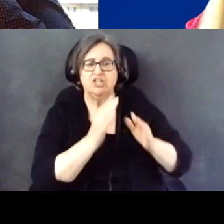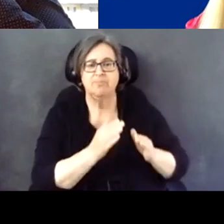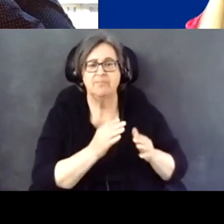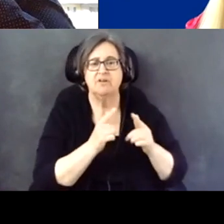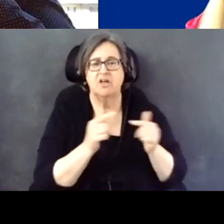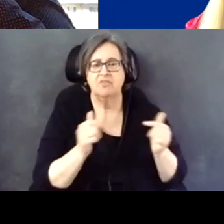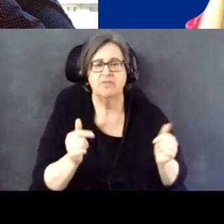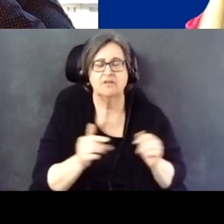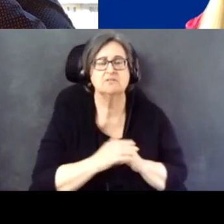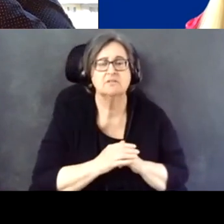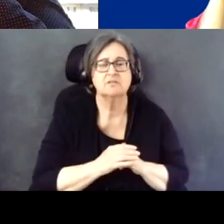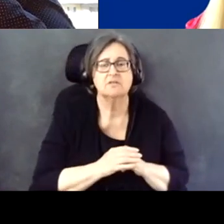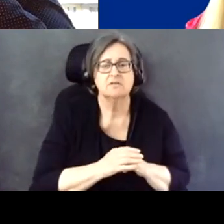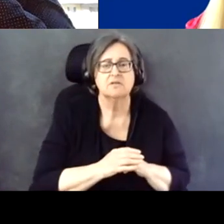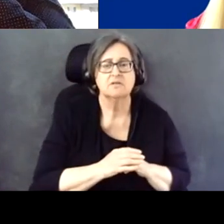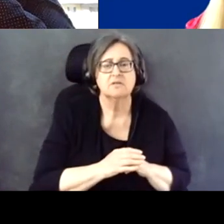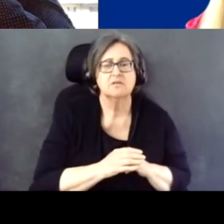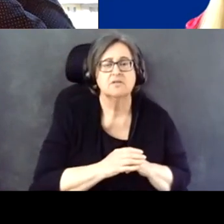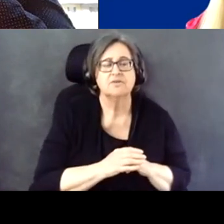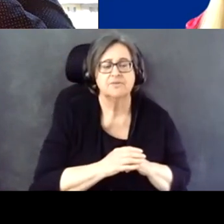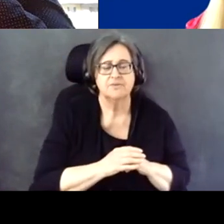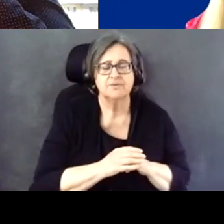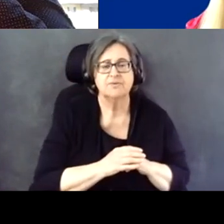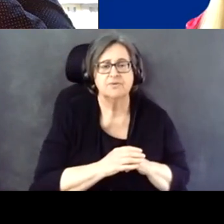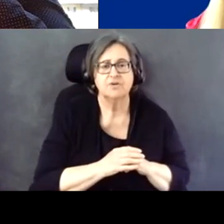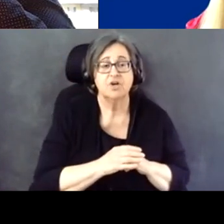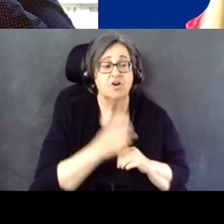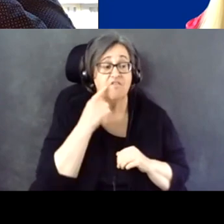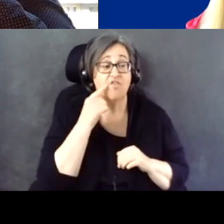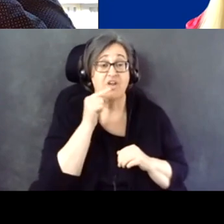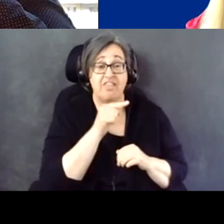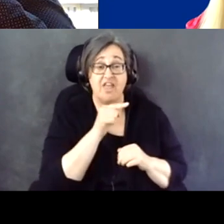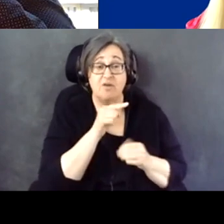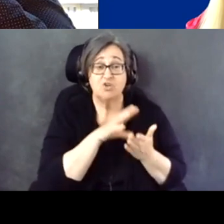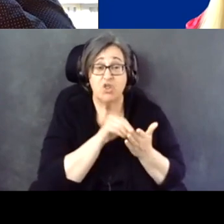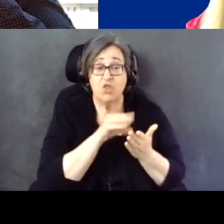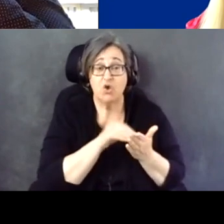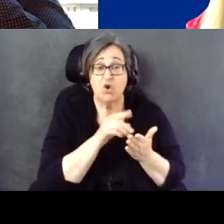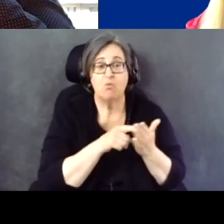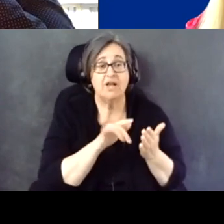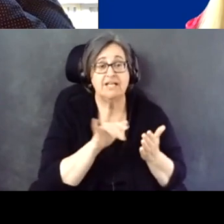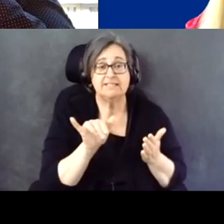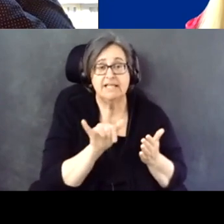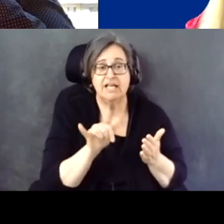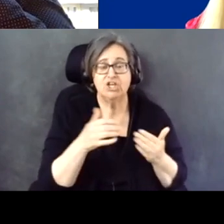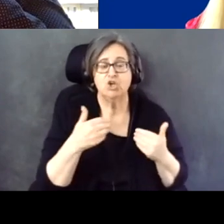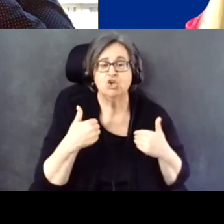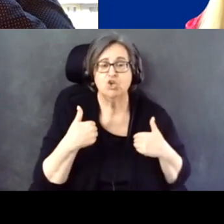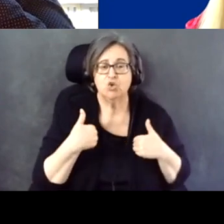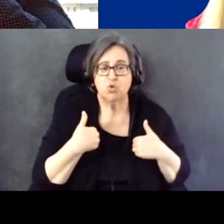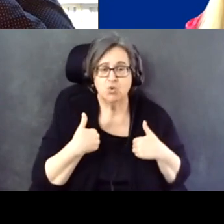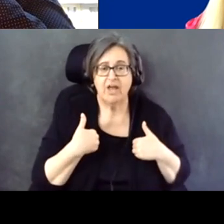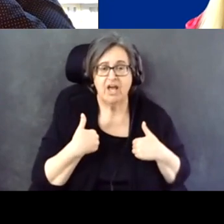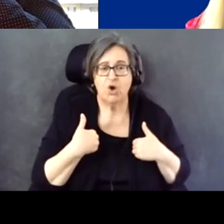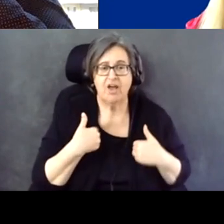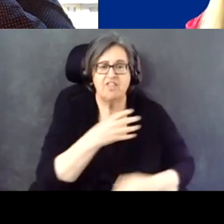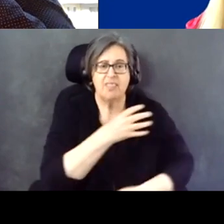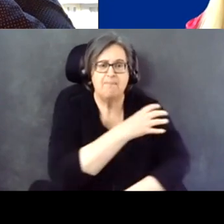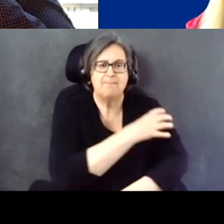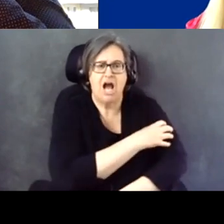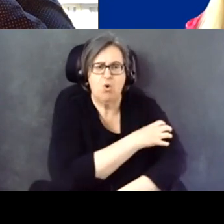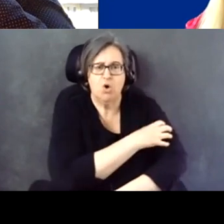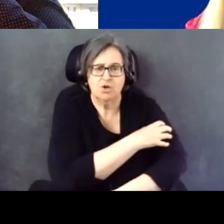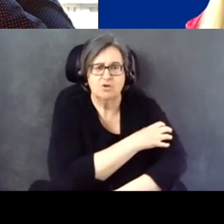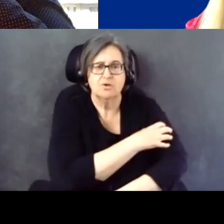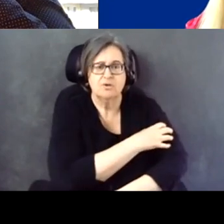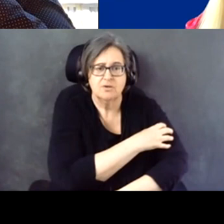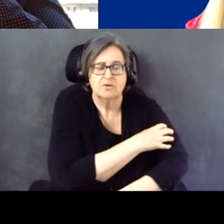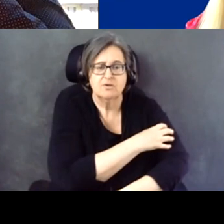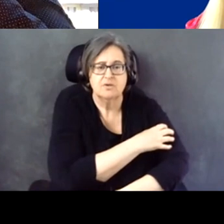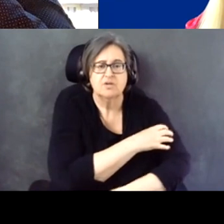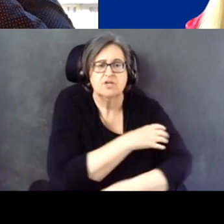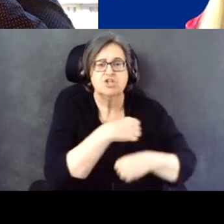And having the opportunity to learn what it's like to have this power to make a change that